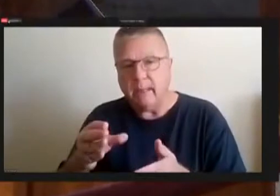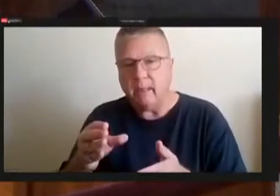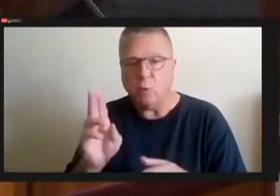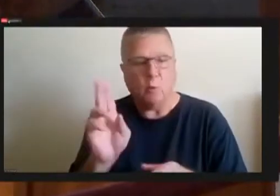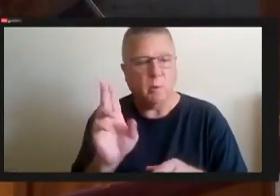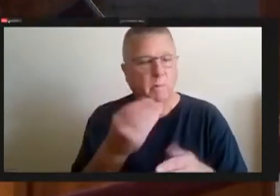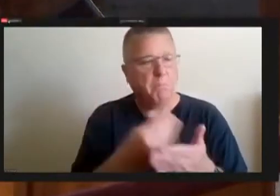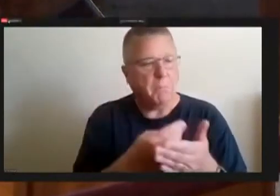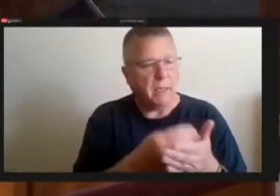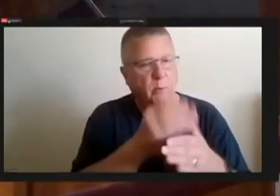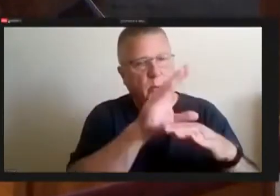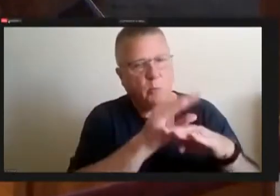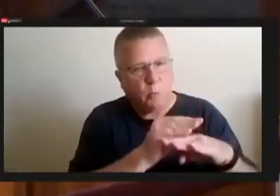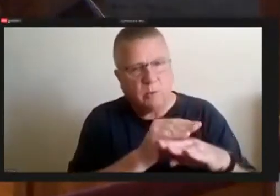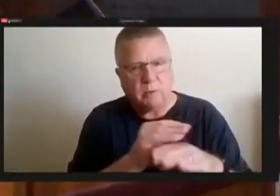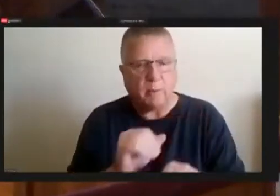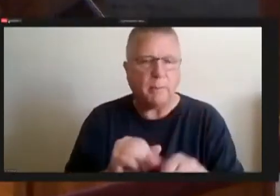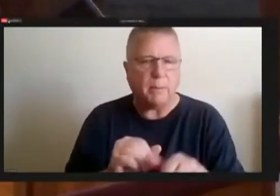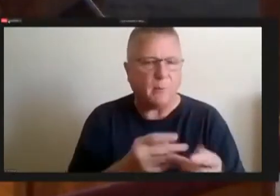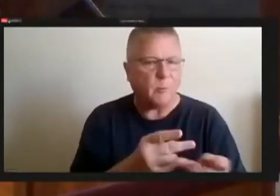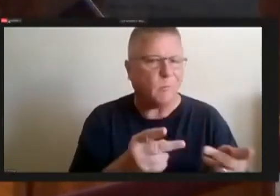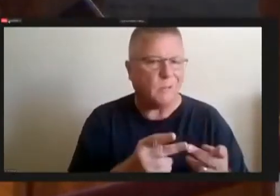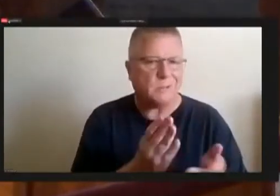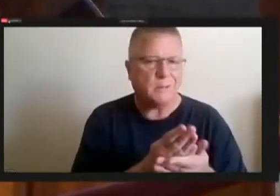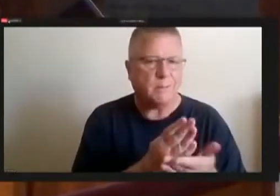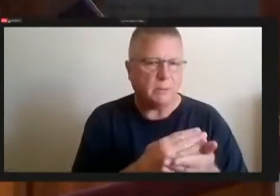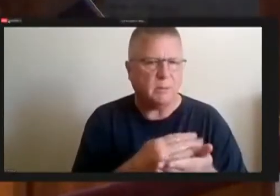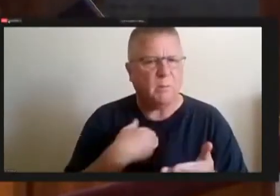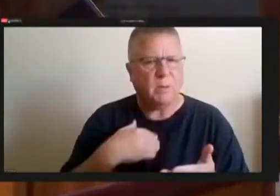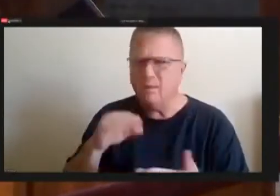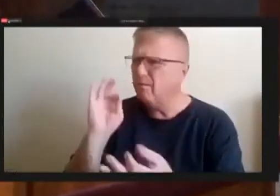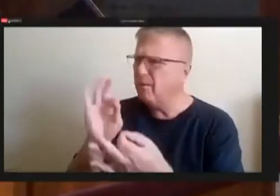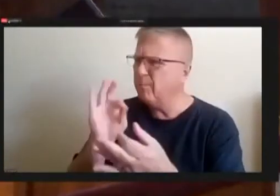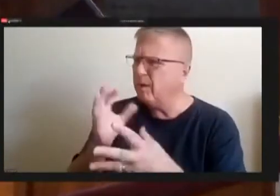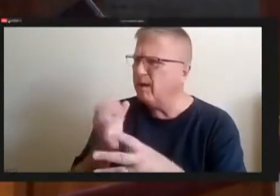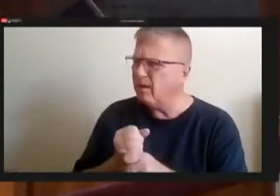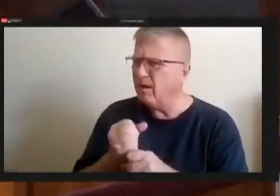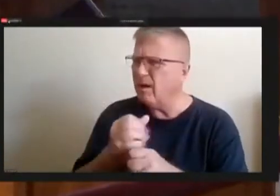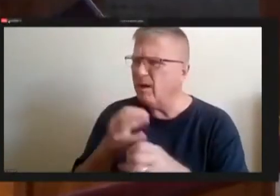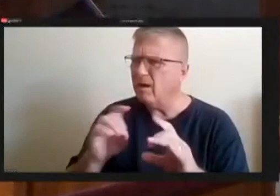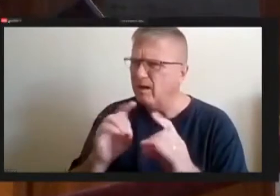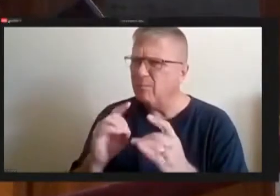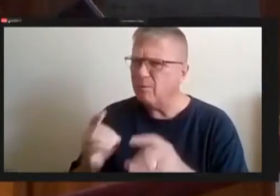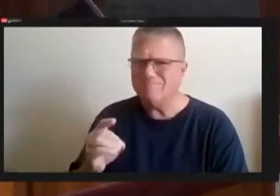So, a lot of the feedback I got was that a lot of the departments were keen on spending